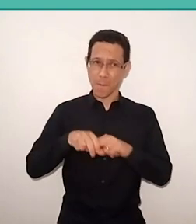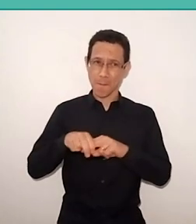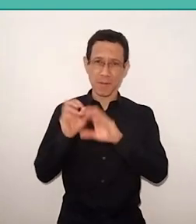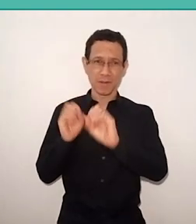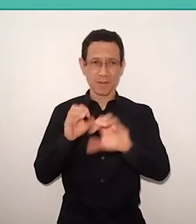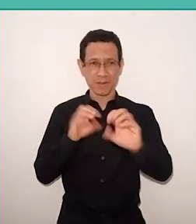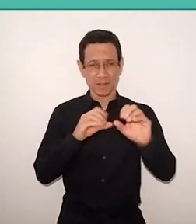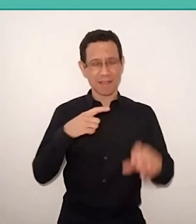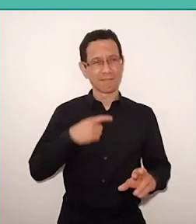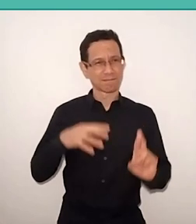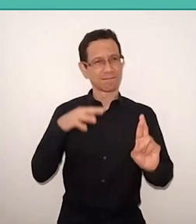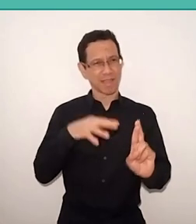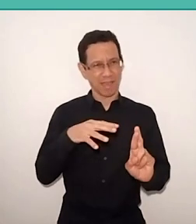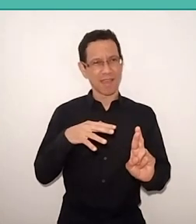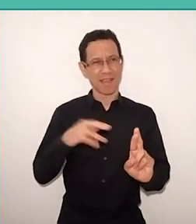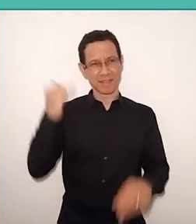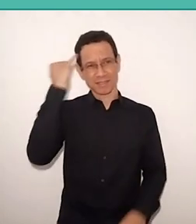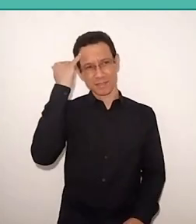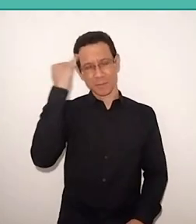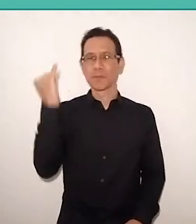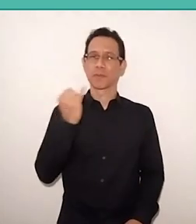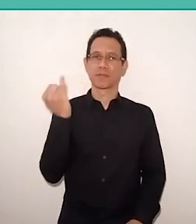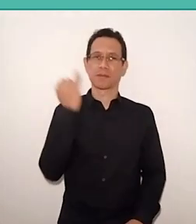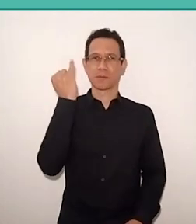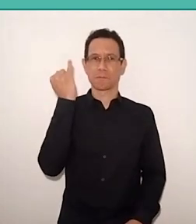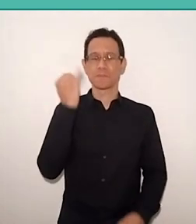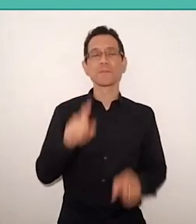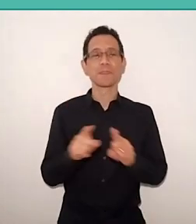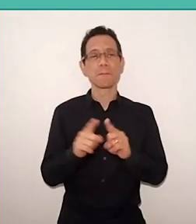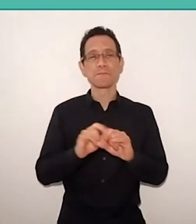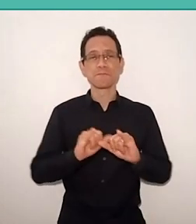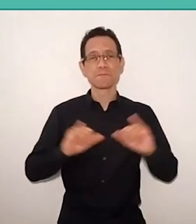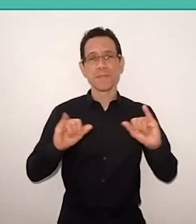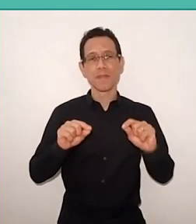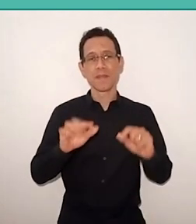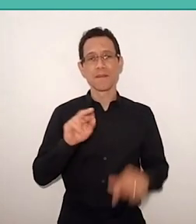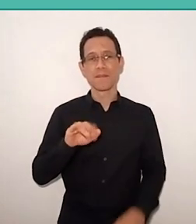But I would also like to say that Freire also left his mark